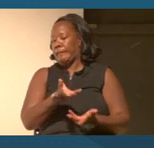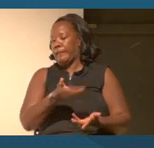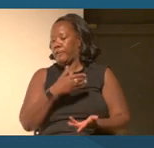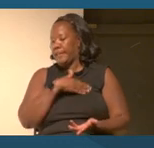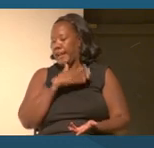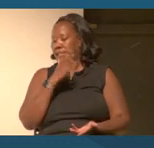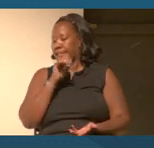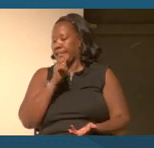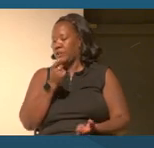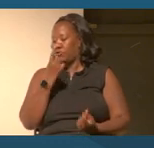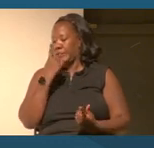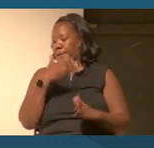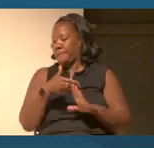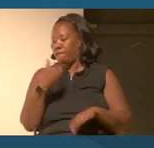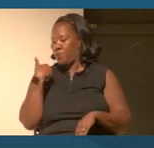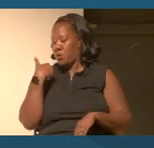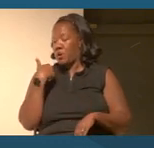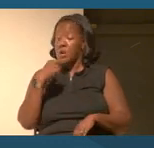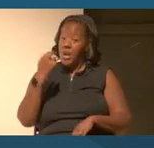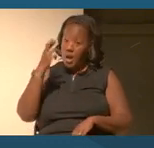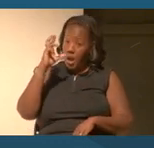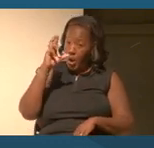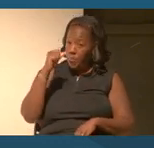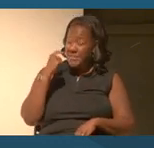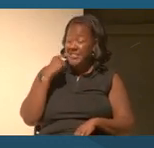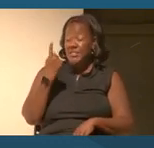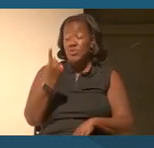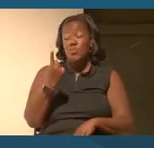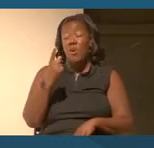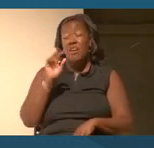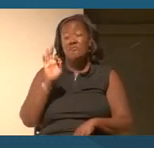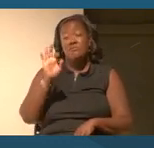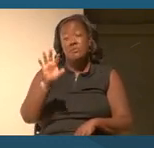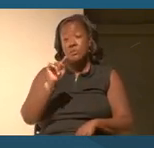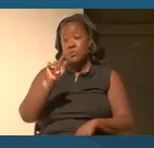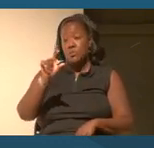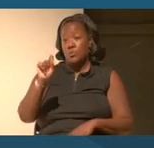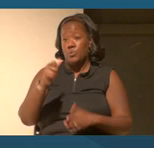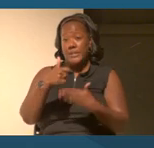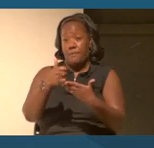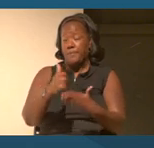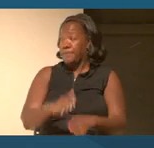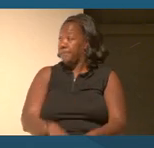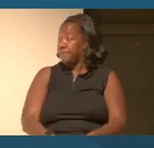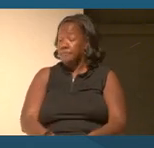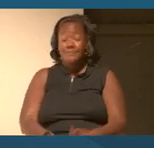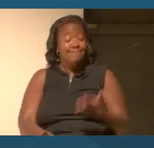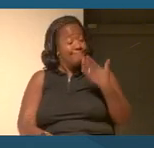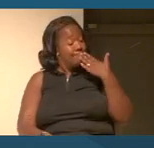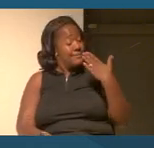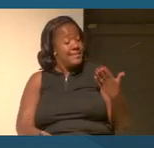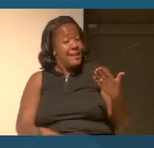I hope that this is just one small tool that can help with that. Well, thank you. Thank you to the panel.